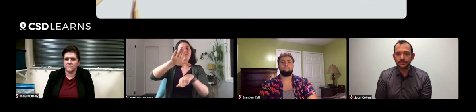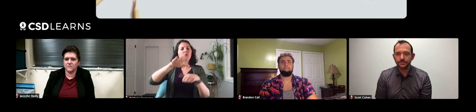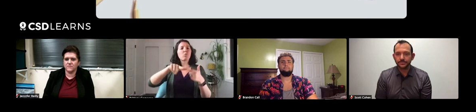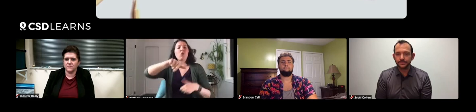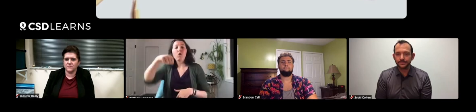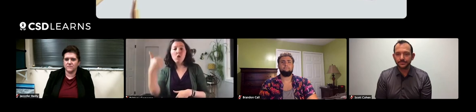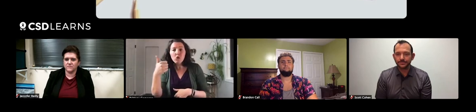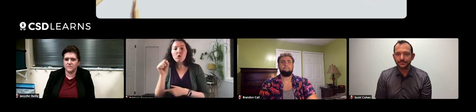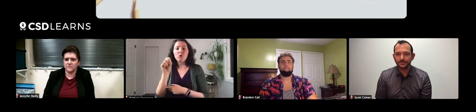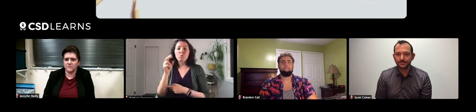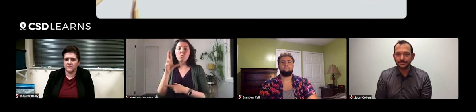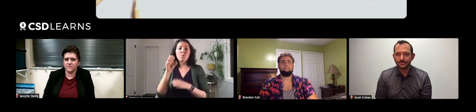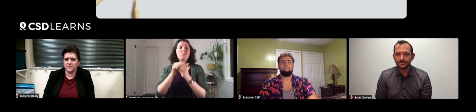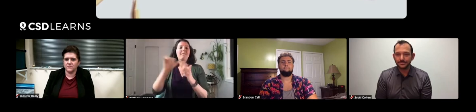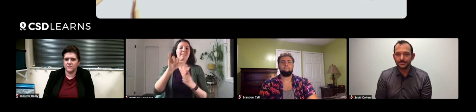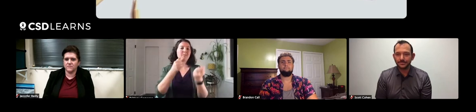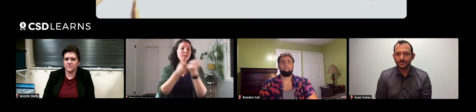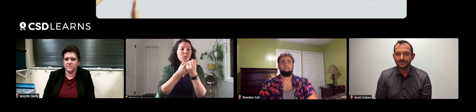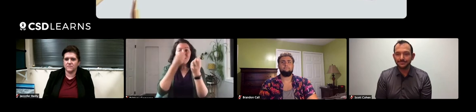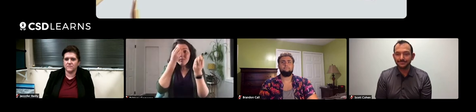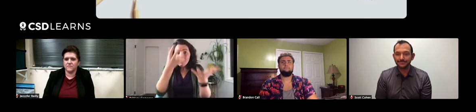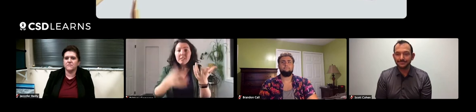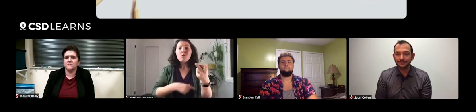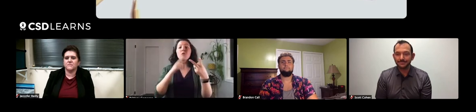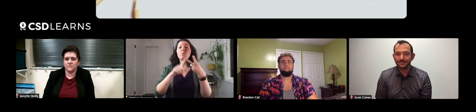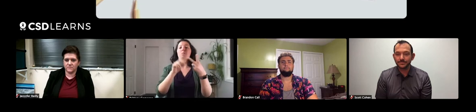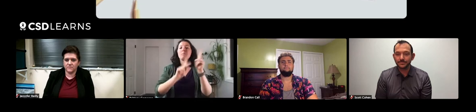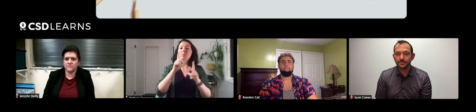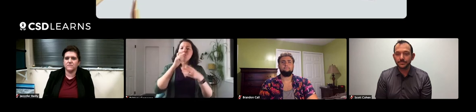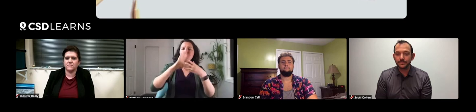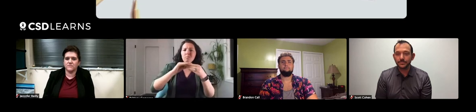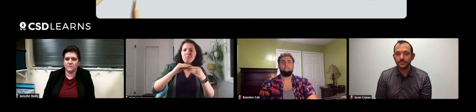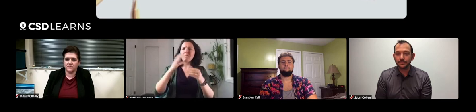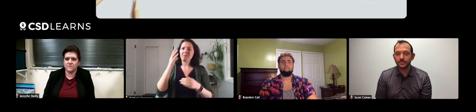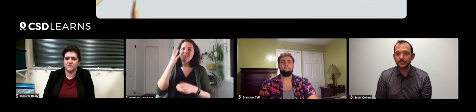Also, I'll refer people to similar sources with additional information.